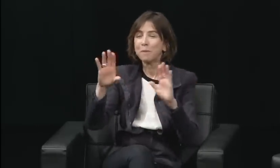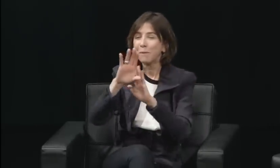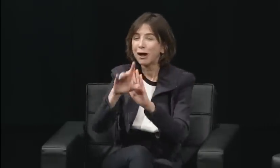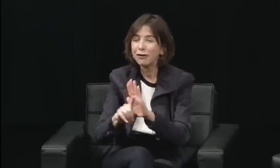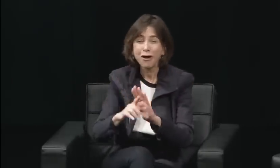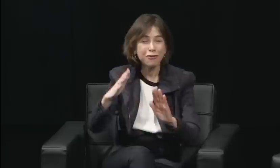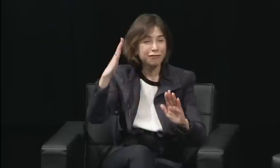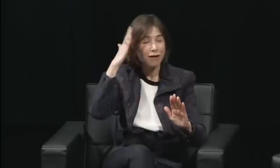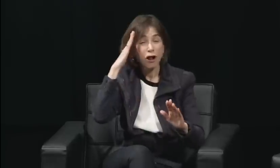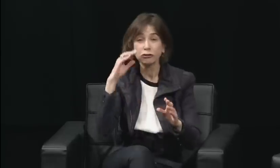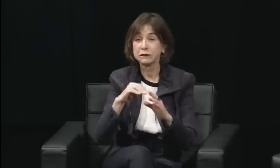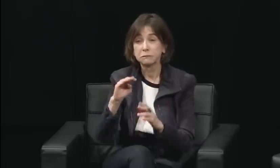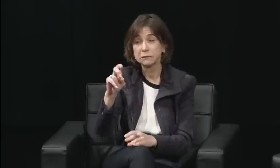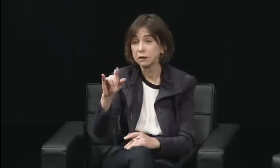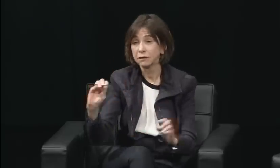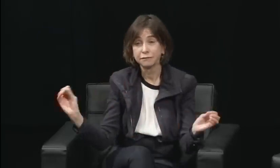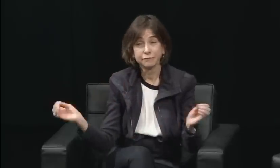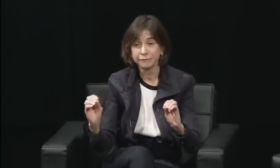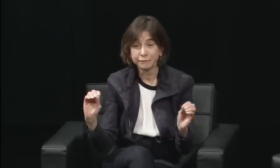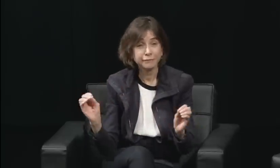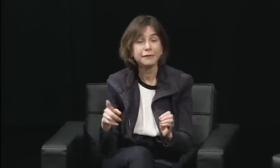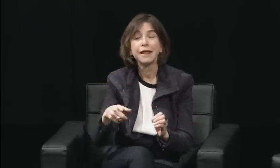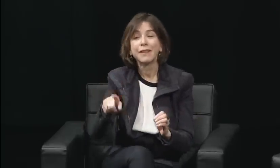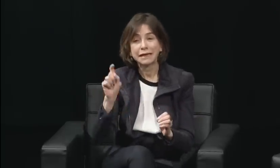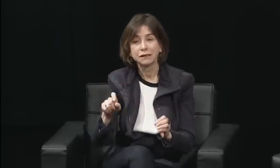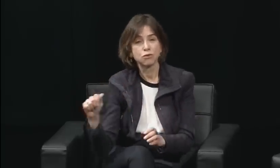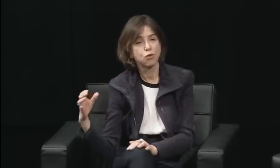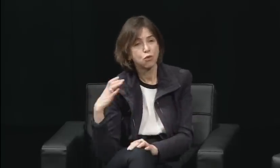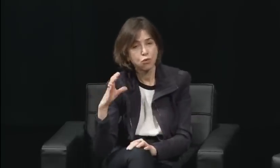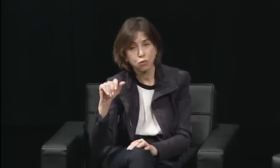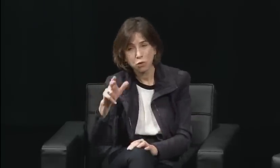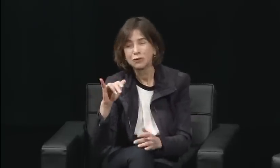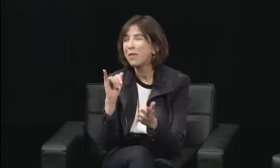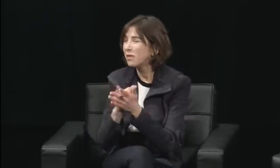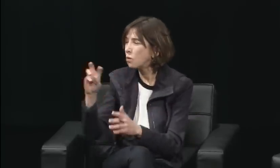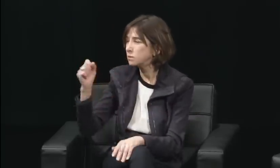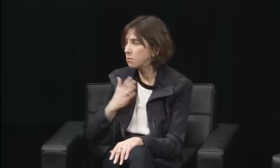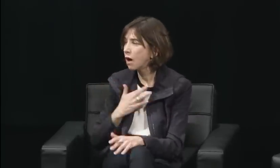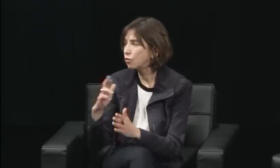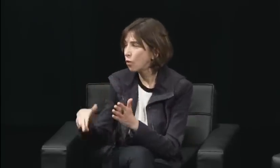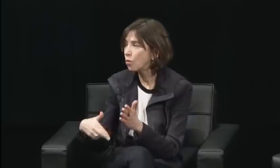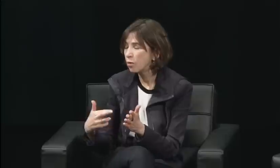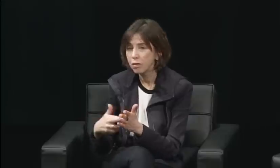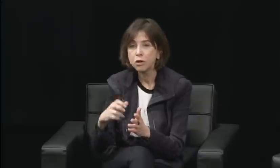and I remember that well. Right here, and we were all asking ourselves, "What next?"